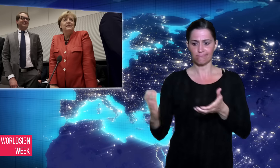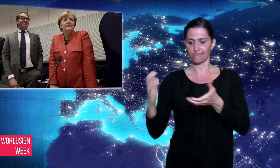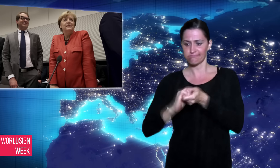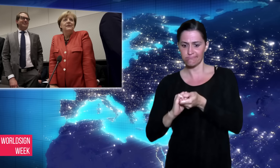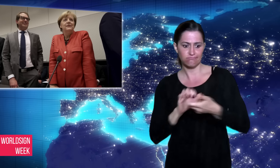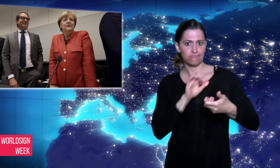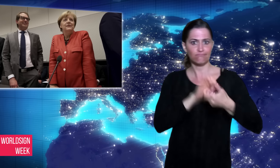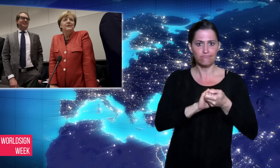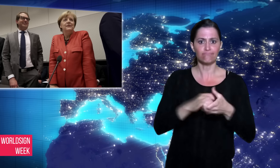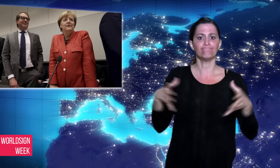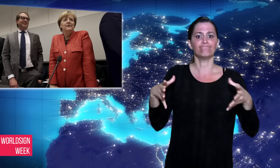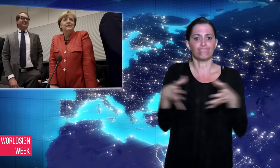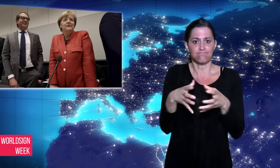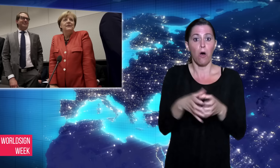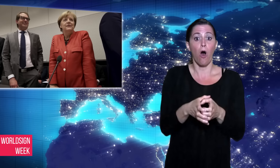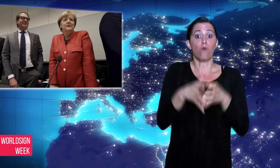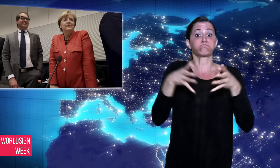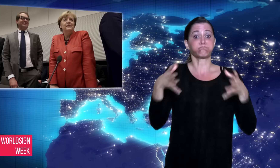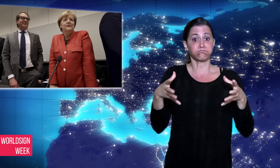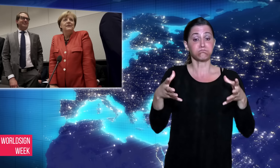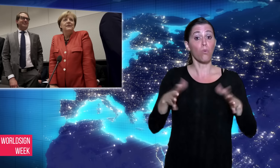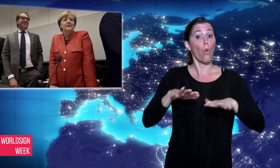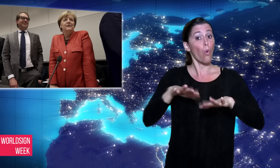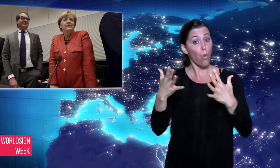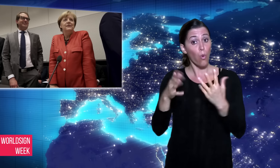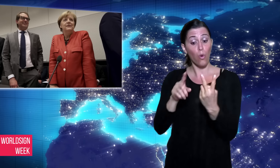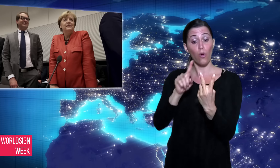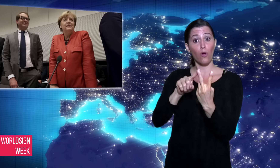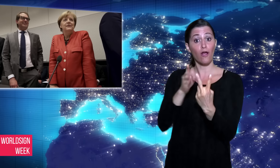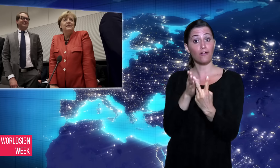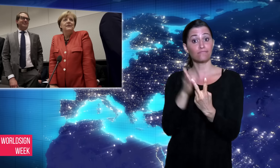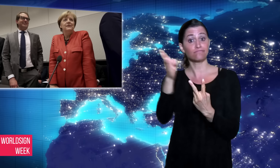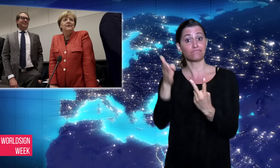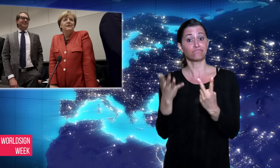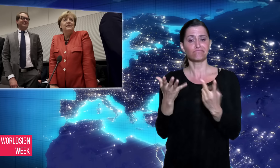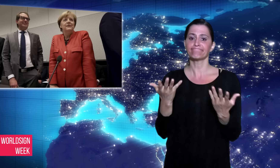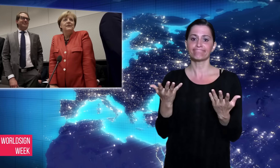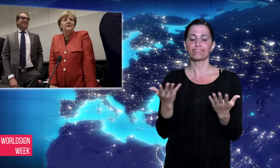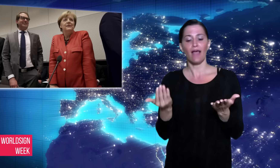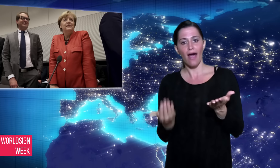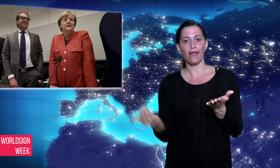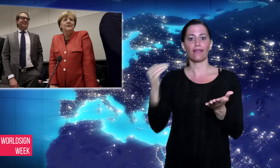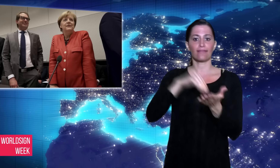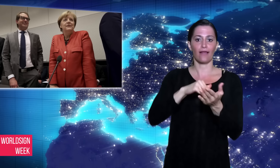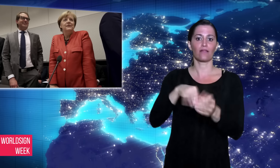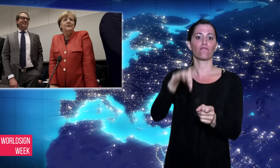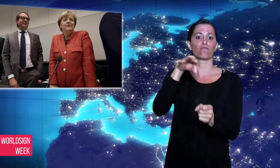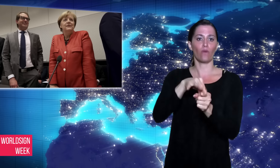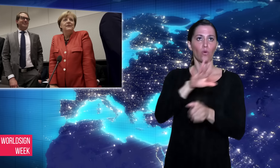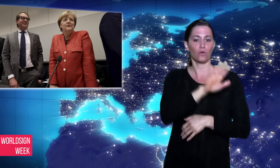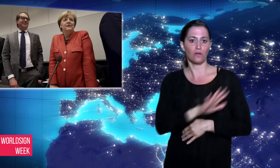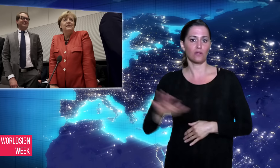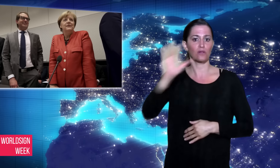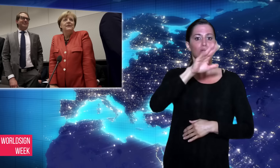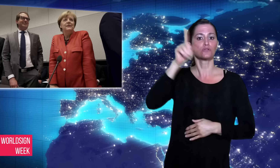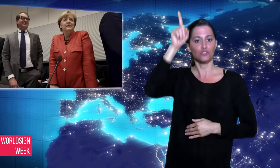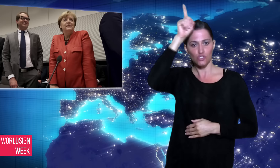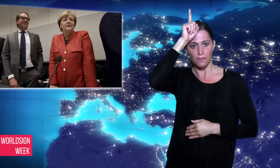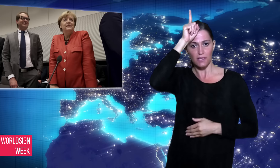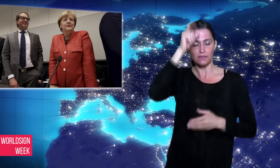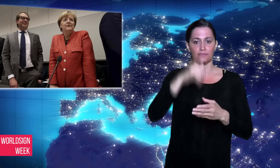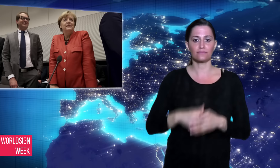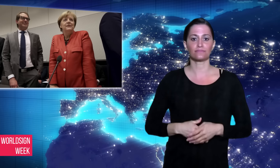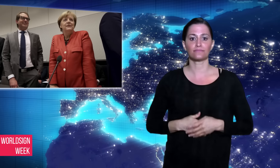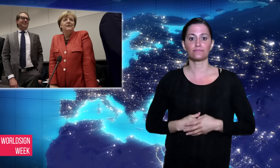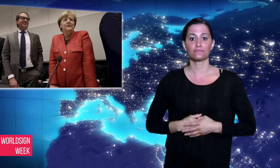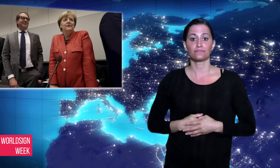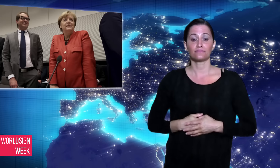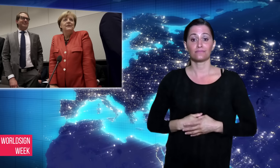was believed Merkel would secure a